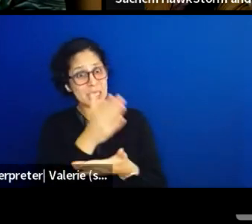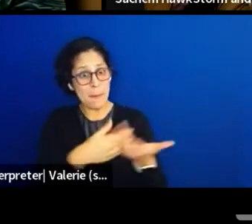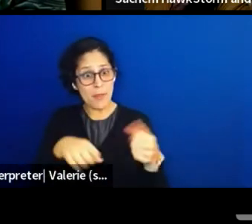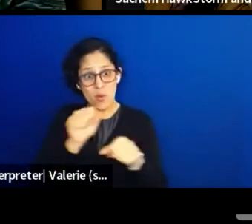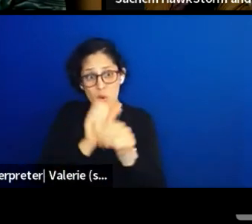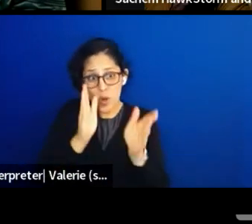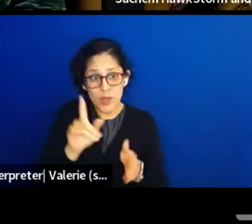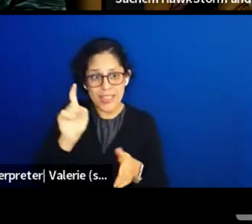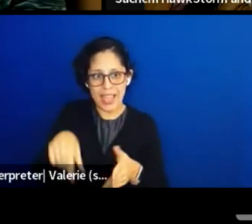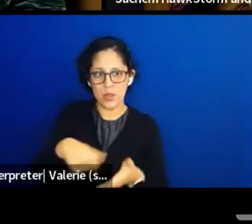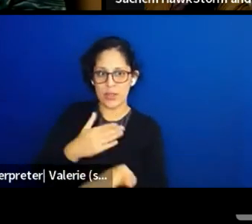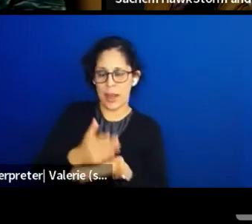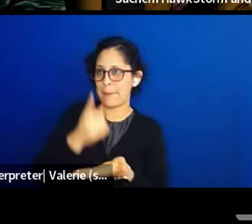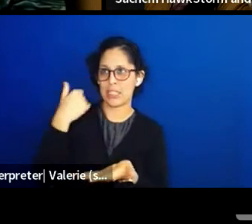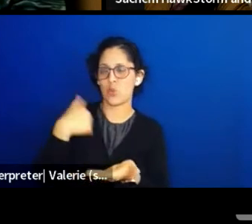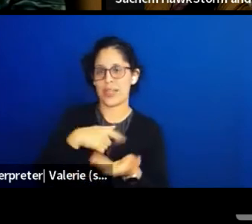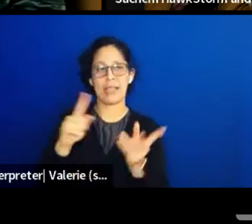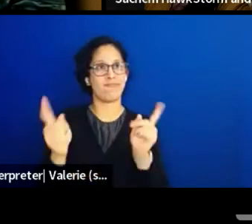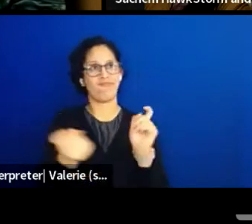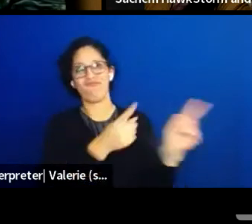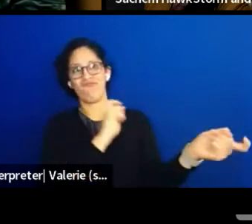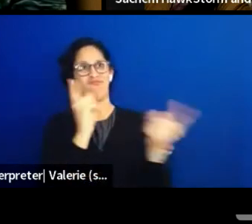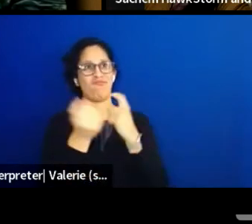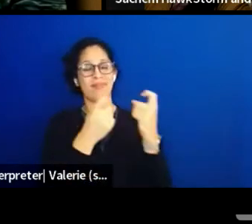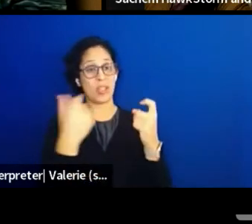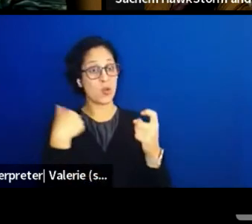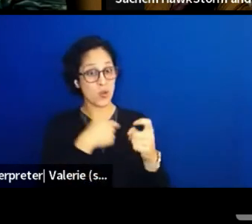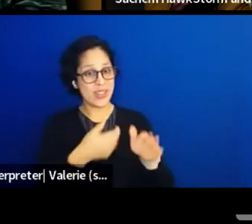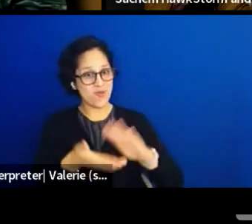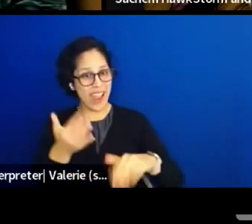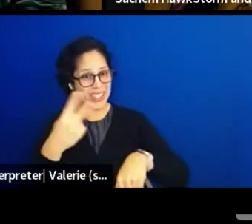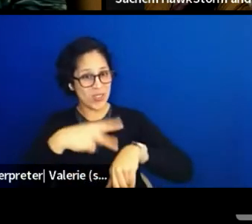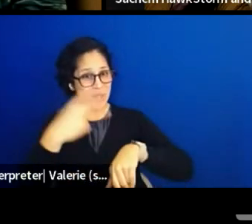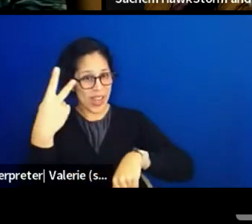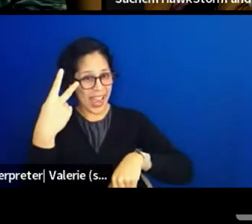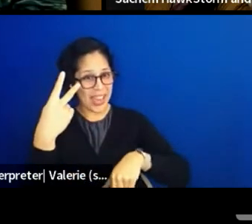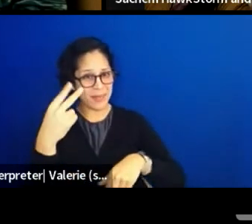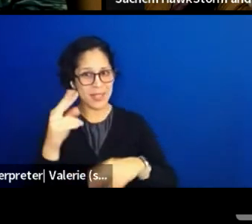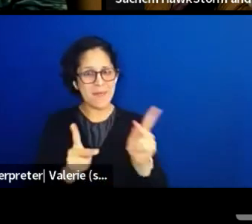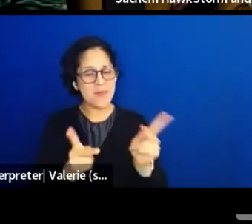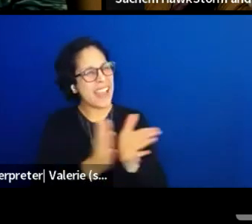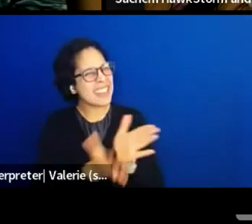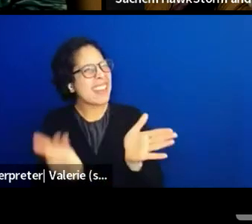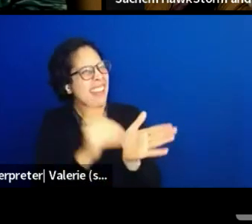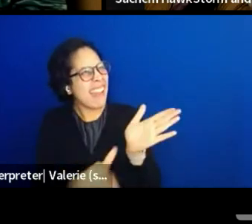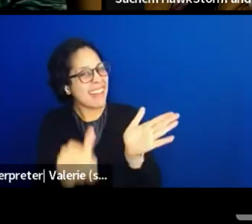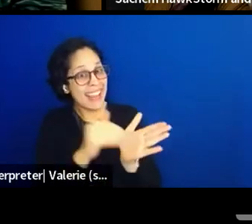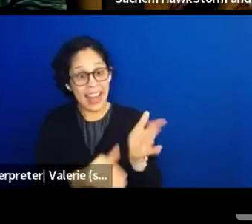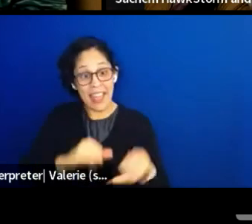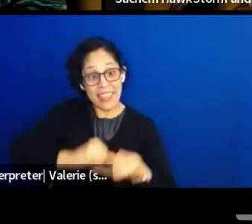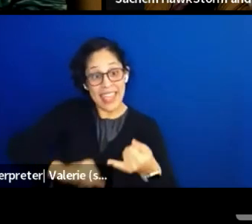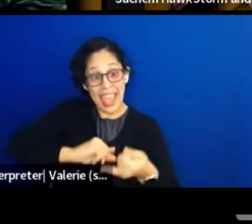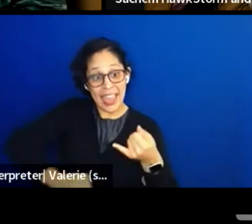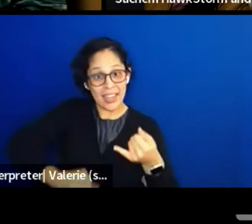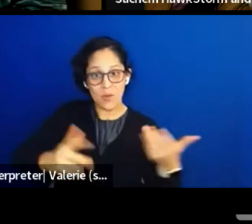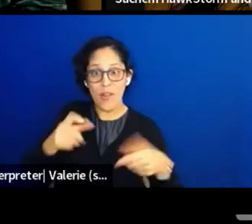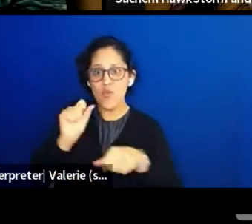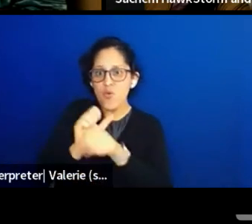all over the place. We ran it two times, we did an encore. And at the end of both times the workers clap, they clap.